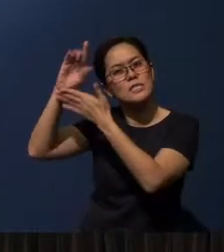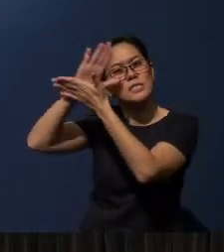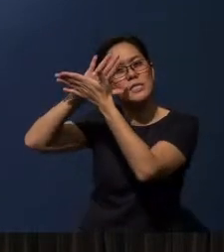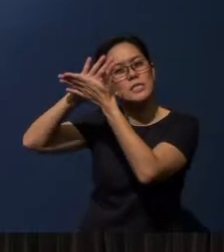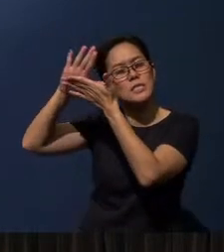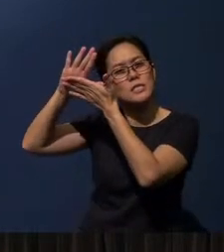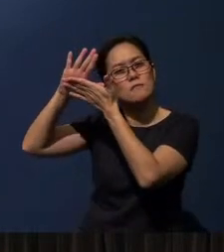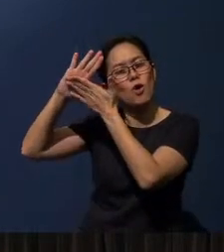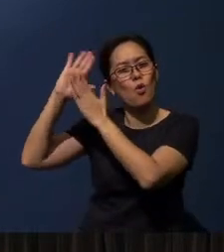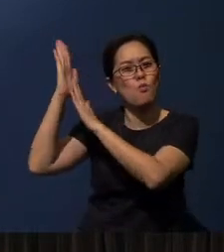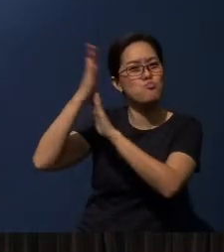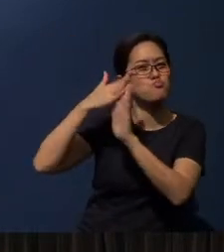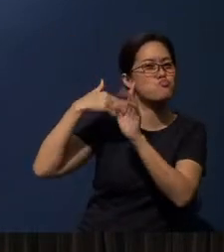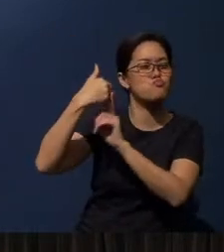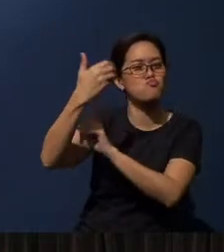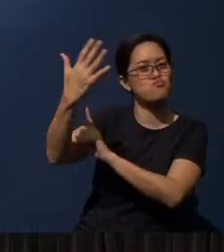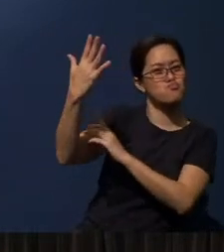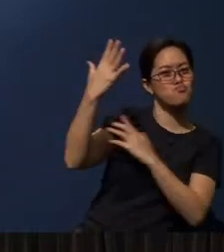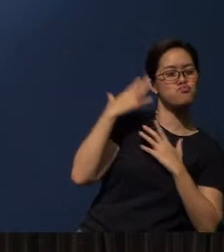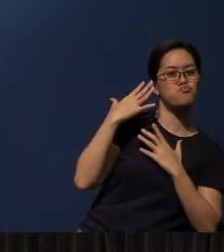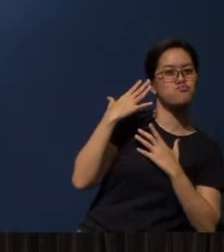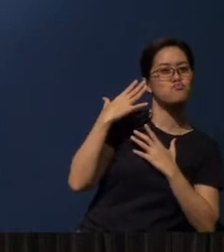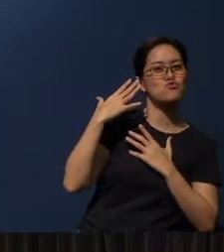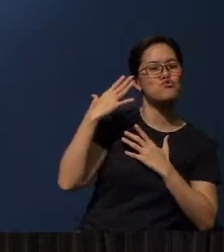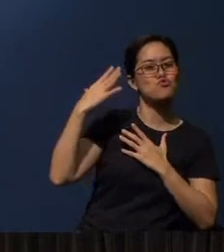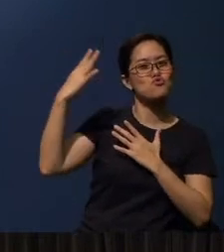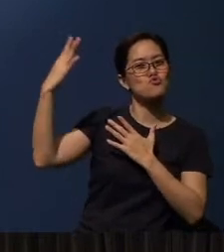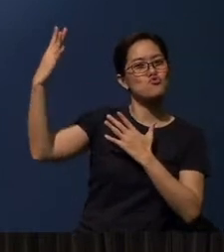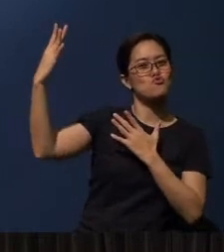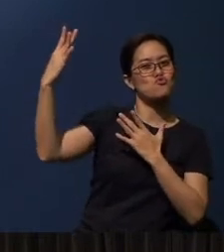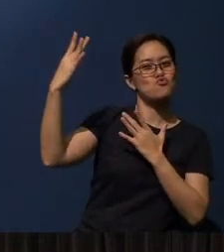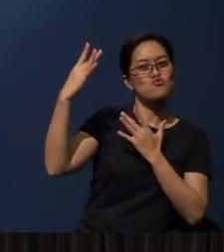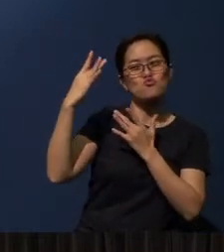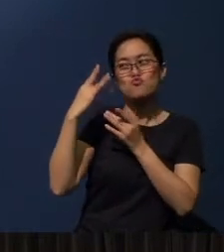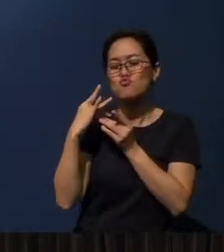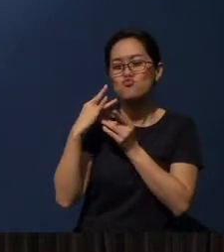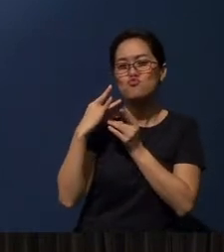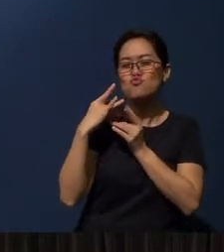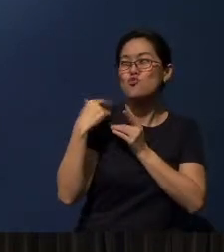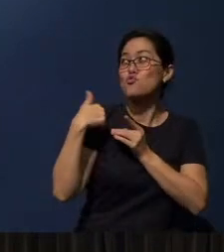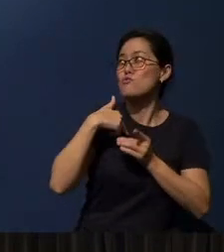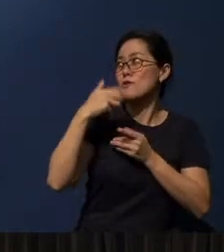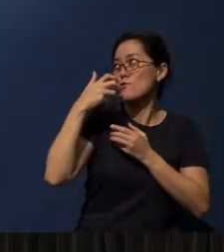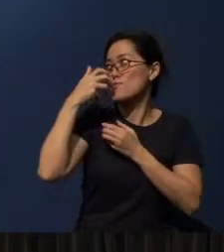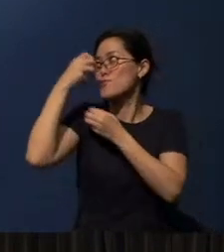okay, God’s attraction of us to trust in Him.